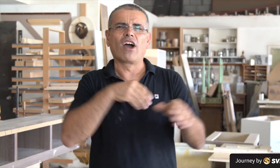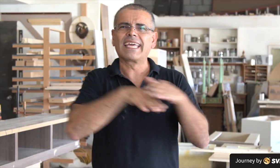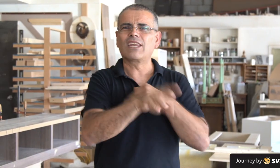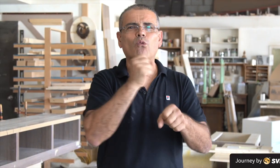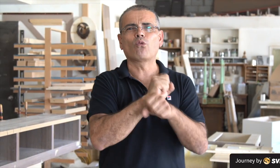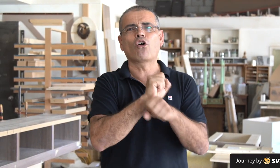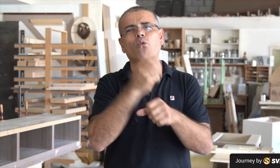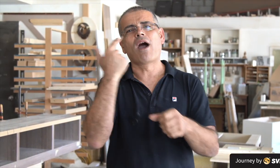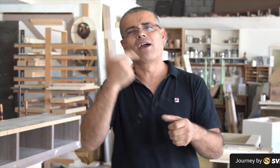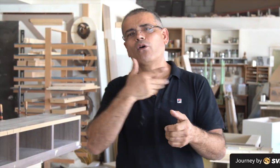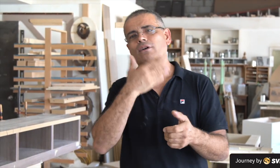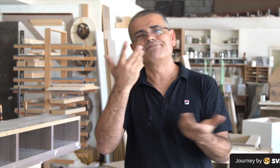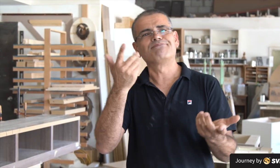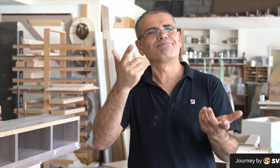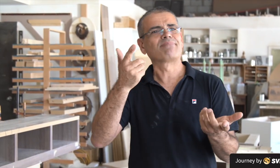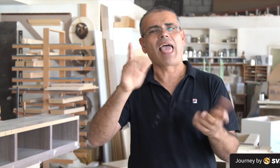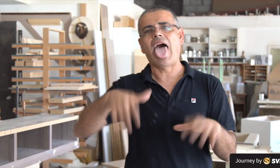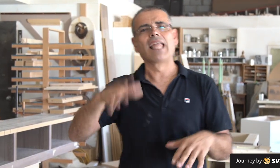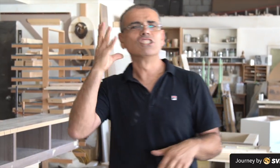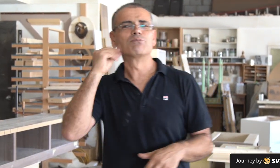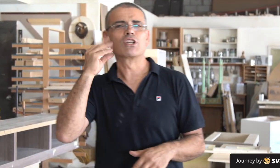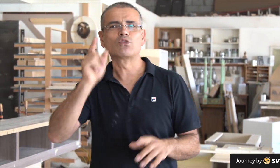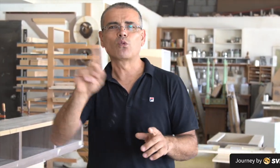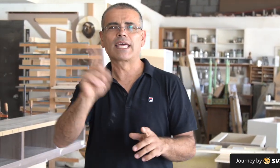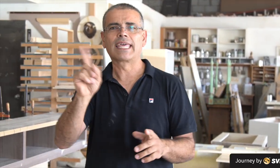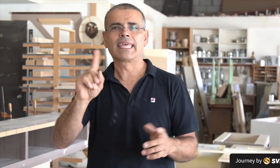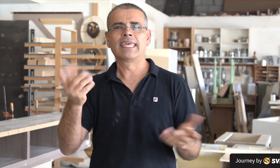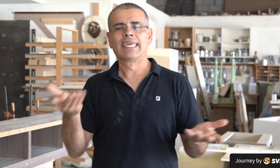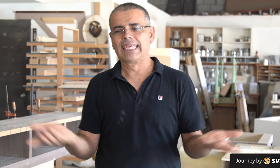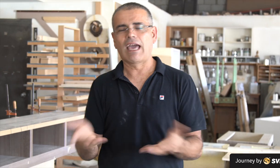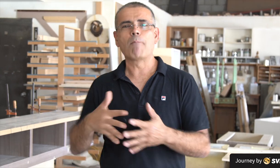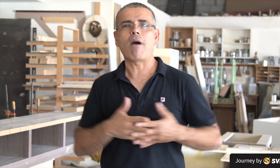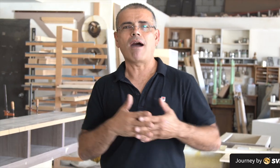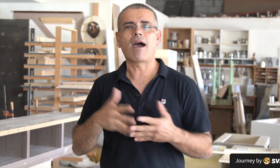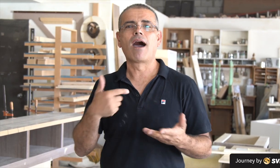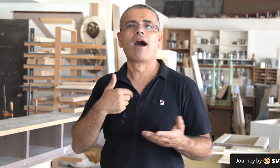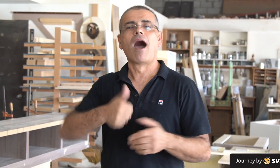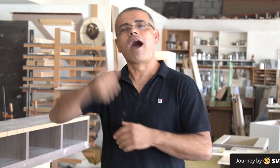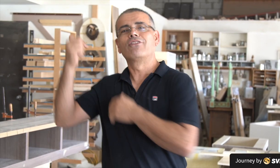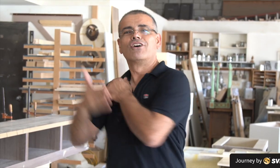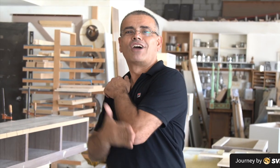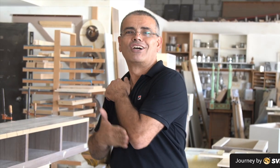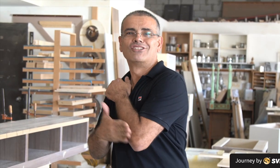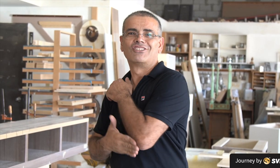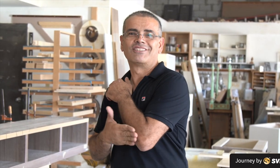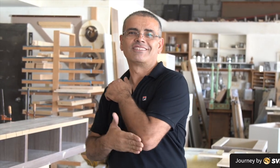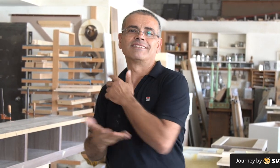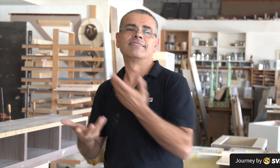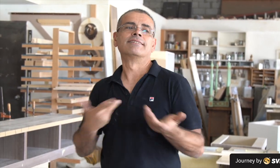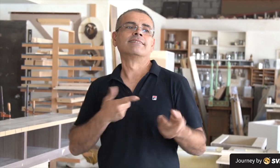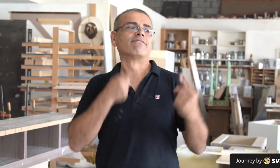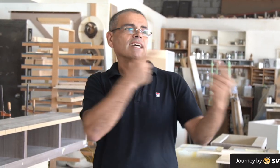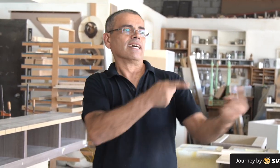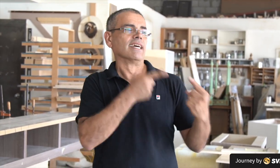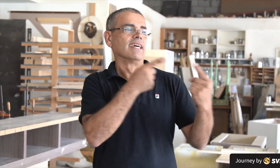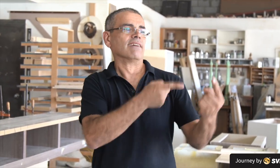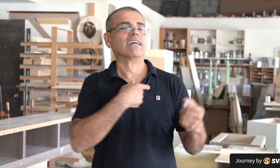I worked hard to find work because I didn't have work experience here in America, only in the other country.